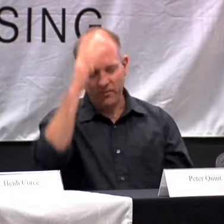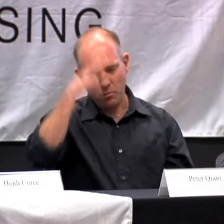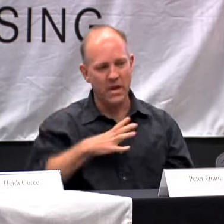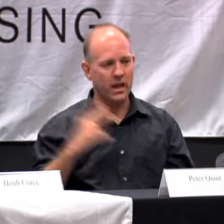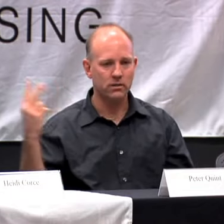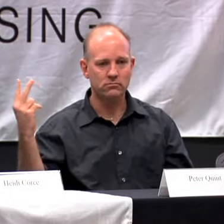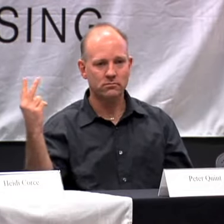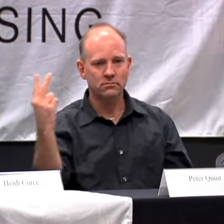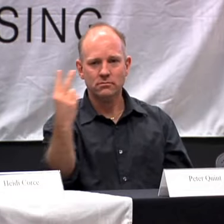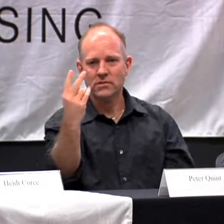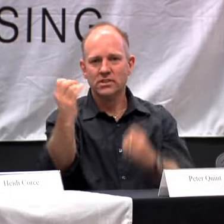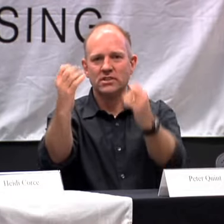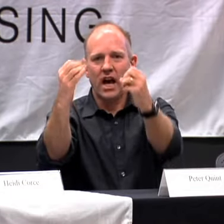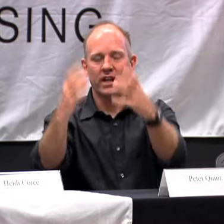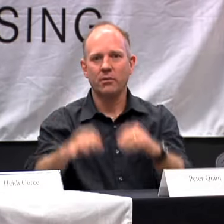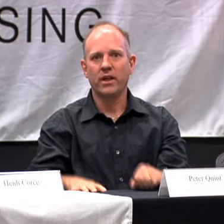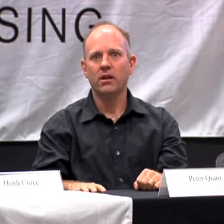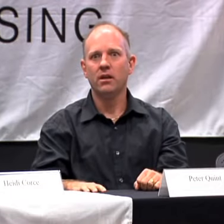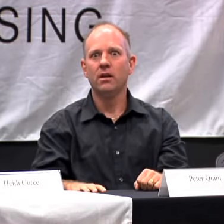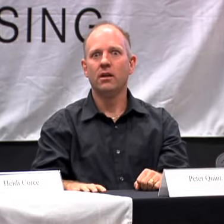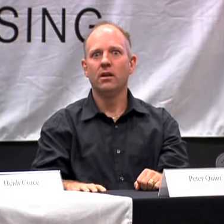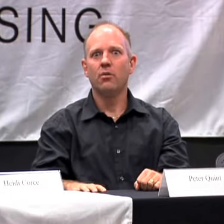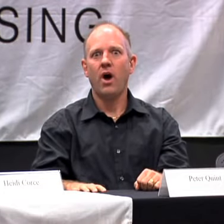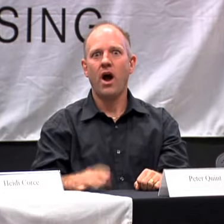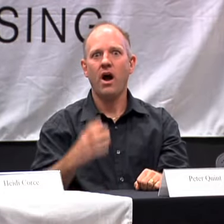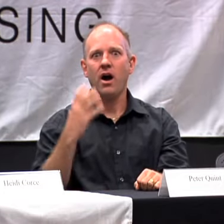ALONE. AND THAT'S WHEN I MET THOSE TWO DEAF MEN SIGNING AND